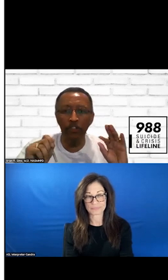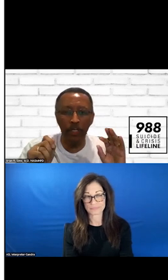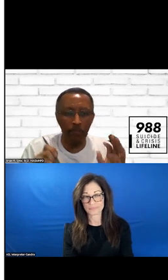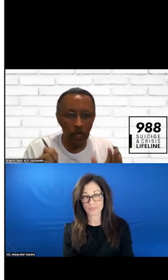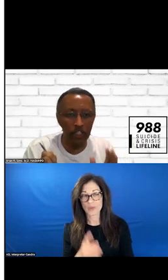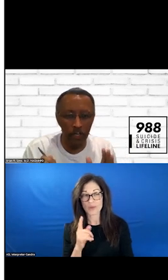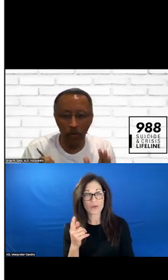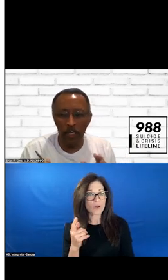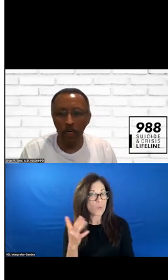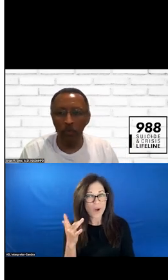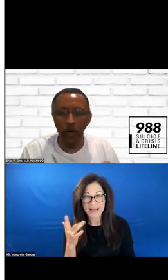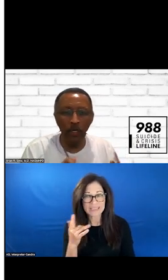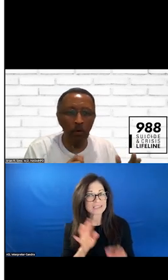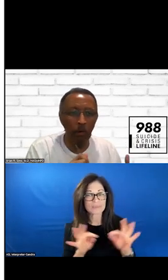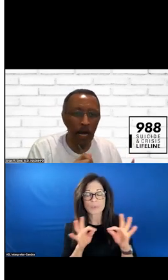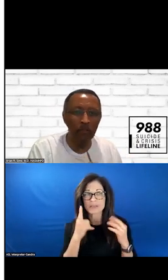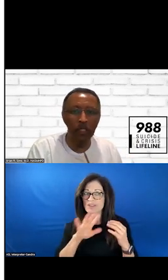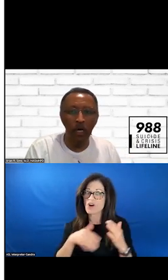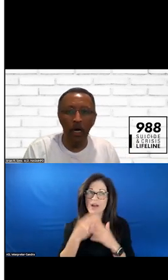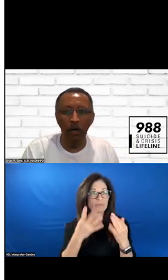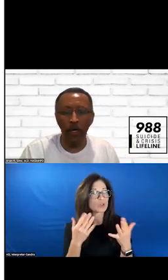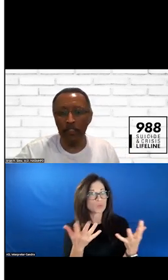YOU WANT TO KNOW. IF YOU WANT TO KNOW WHAT